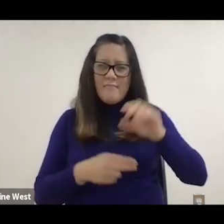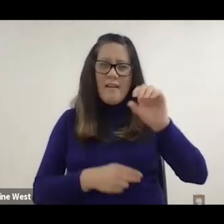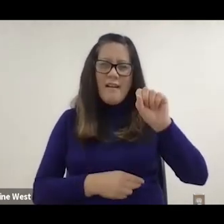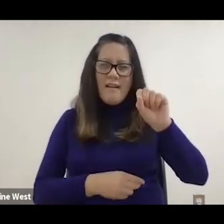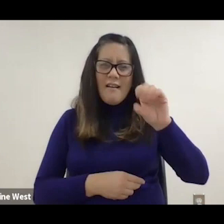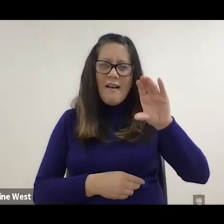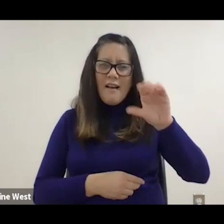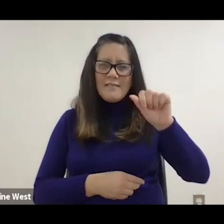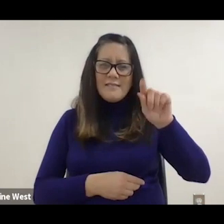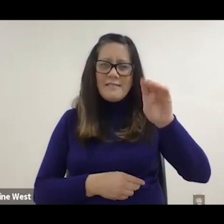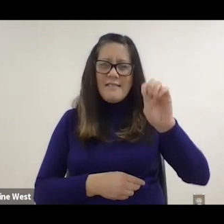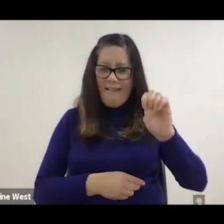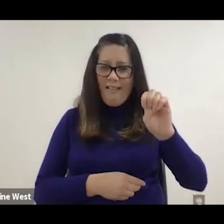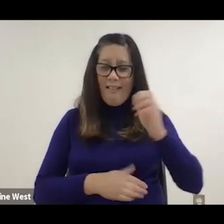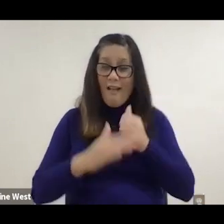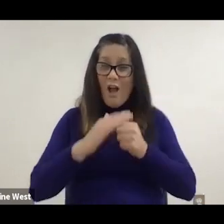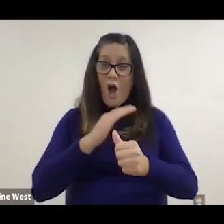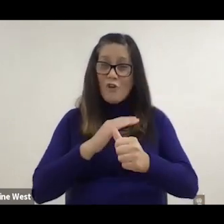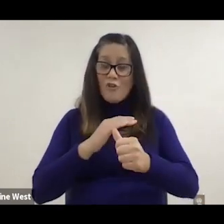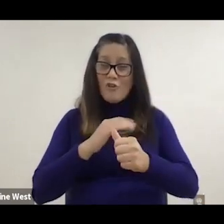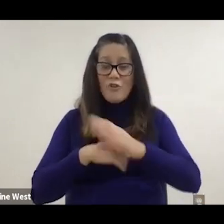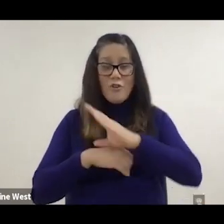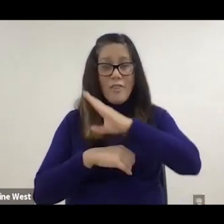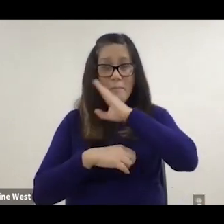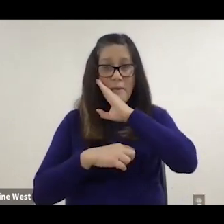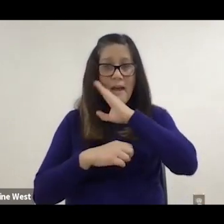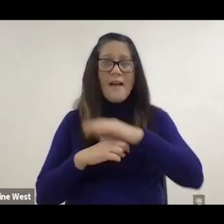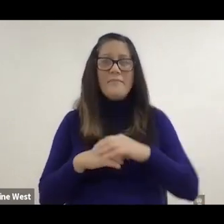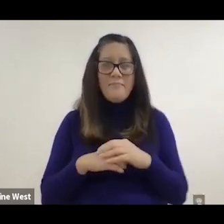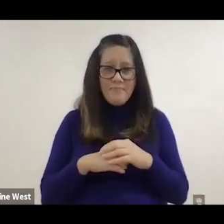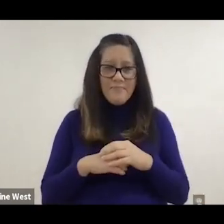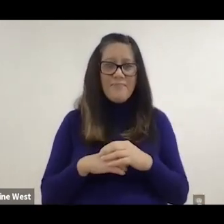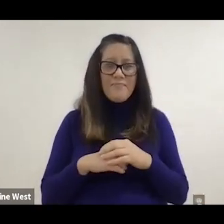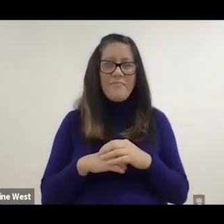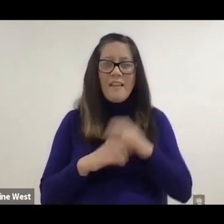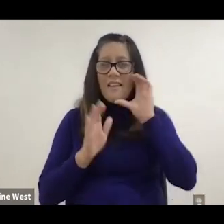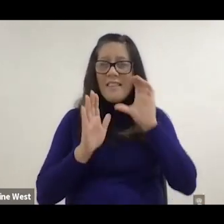I like the pictures on the lower left because it kind of shows HERL's